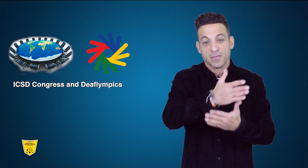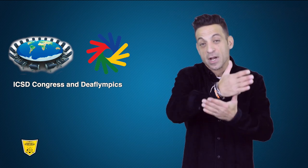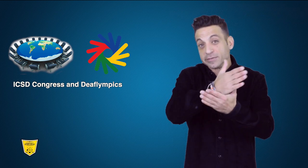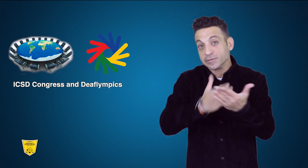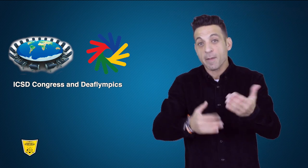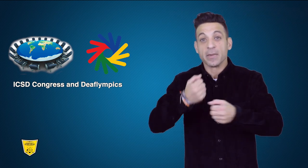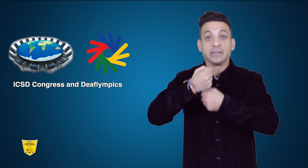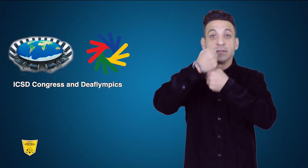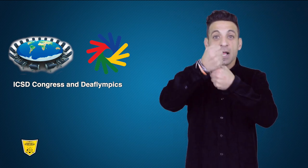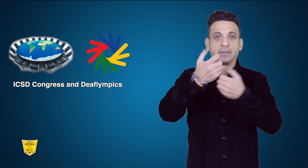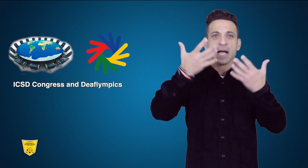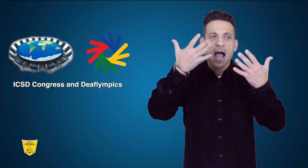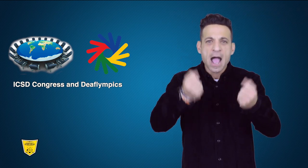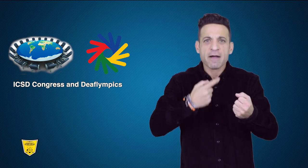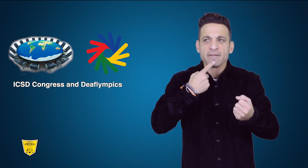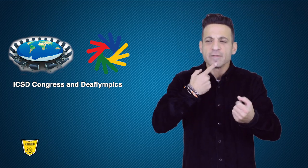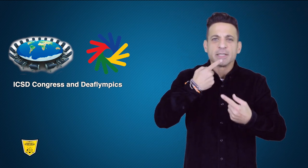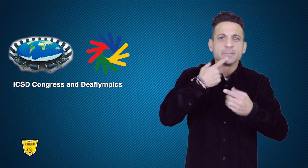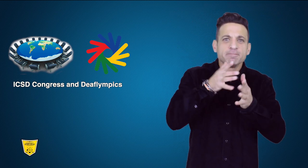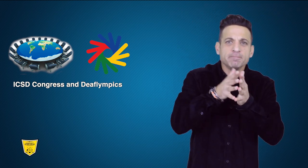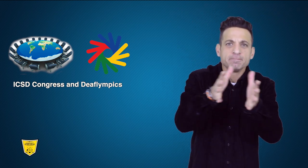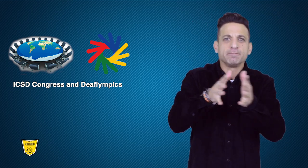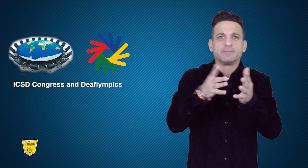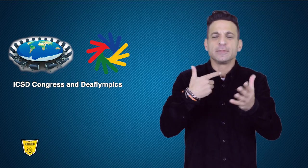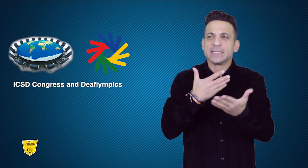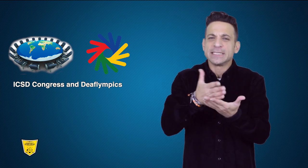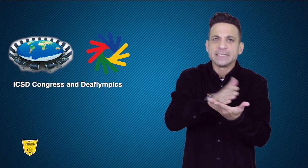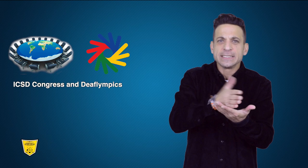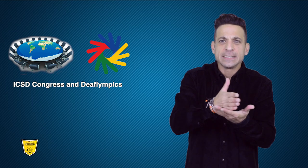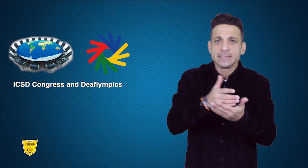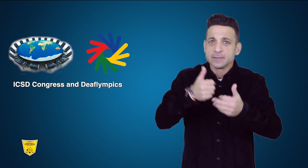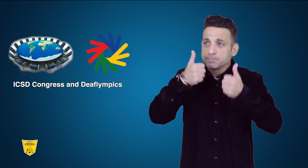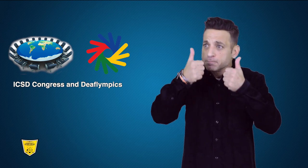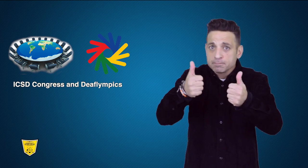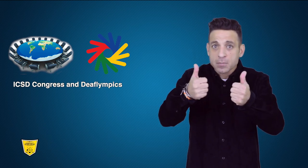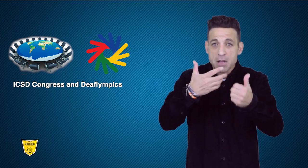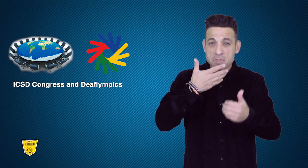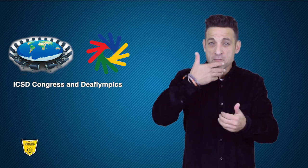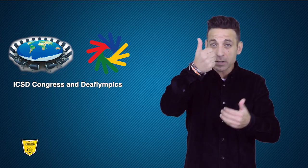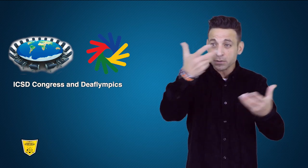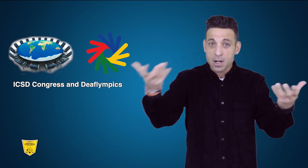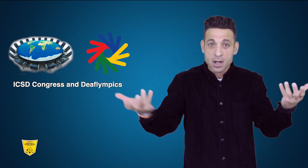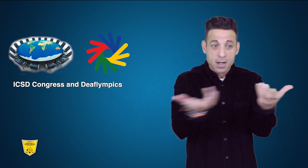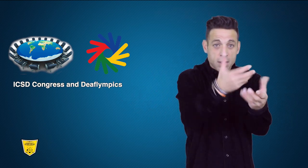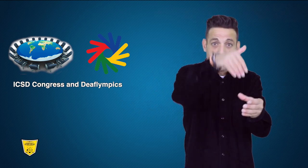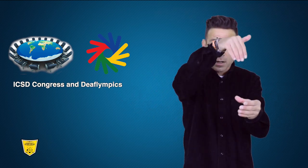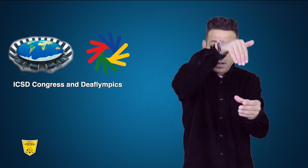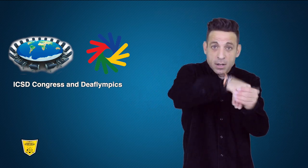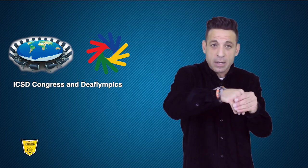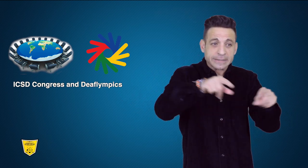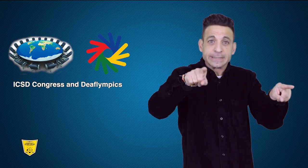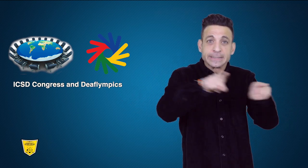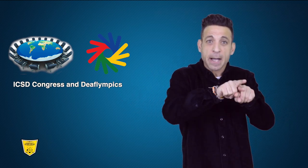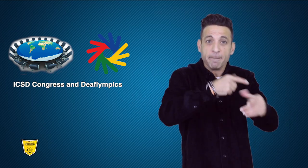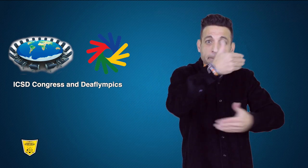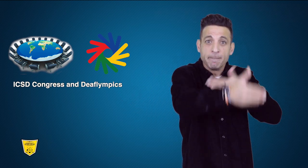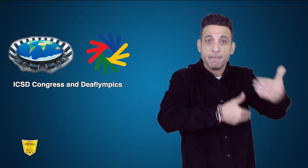Some delegates expressed concern if it should remain as two separate events